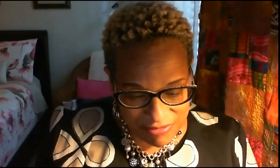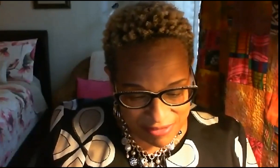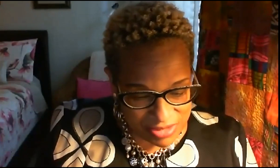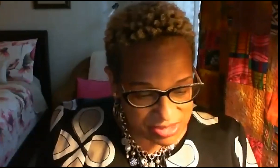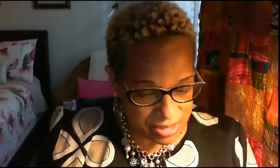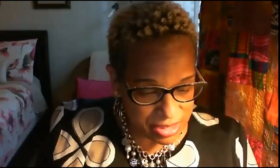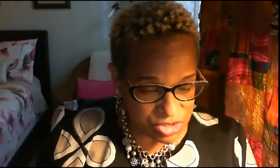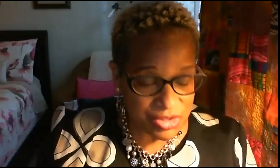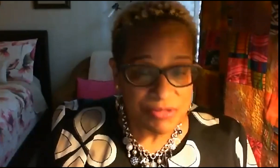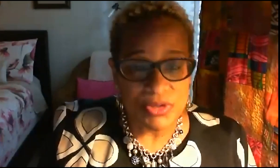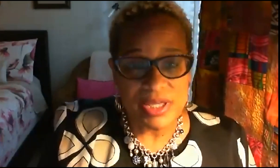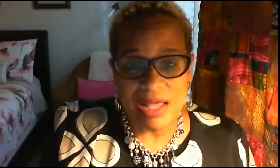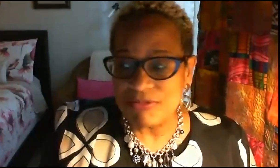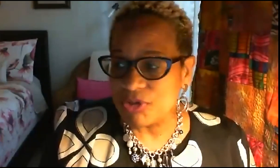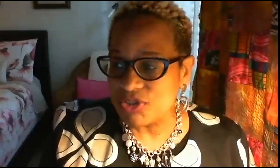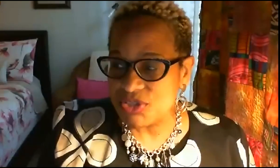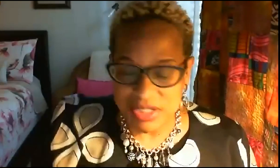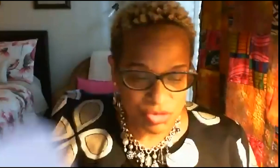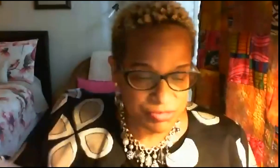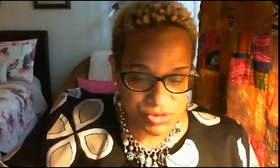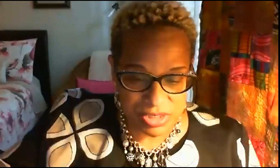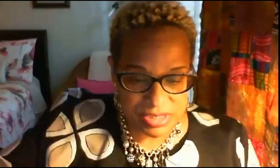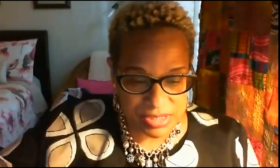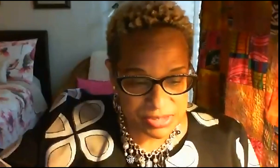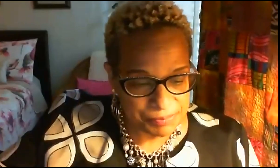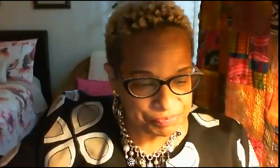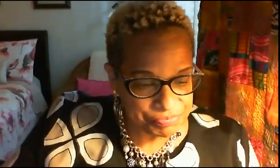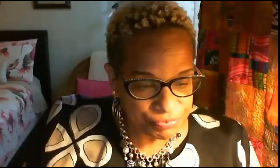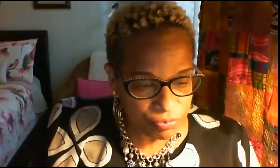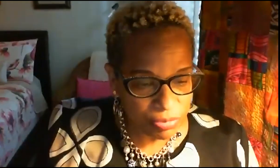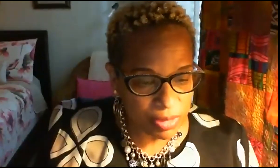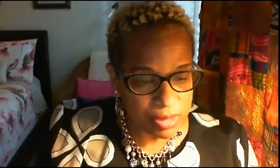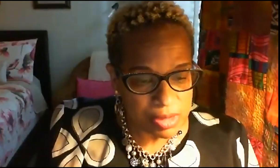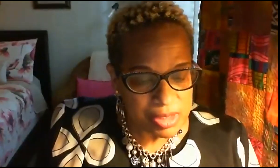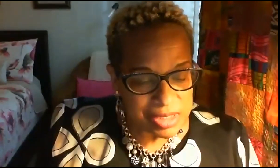ethnic studies for the california state university system